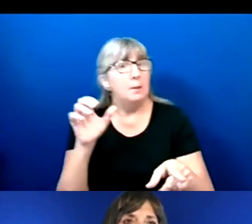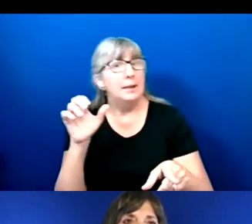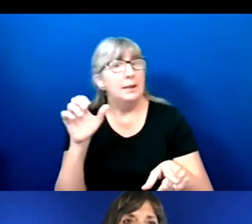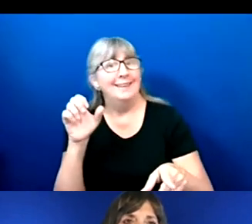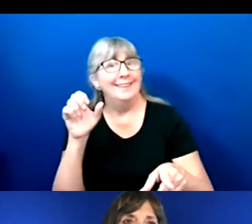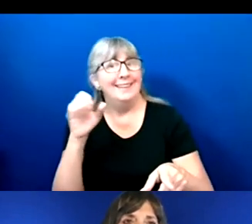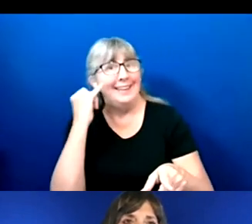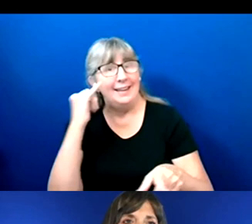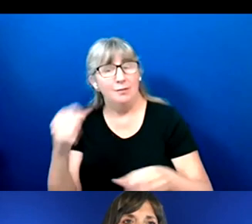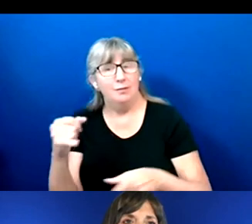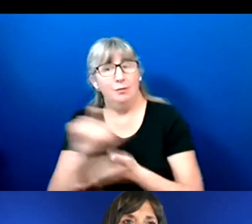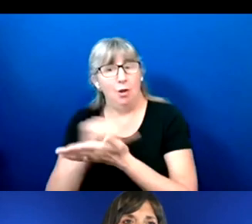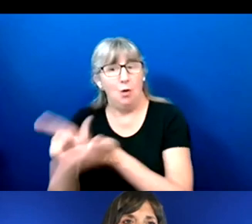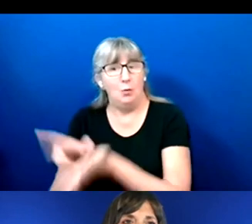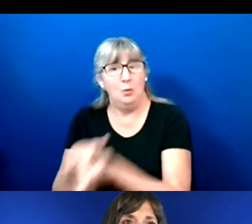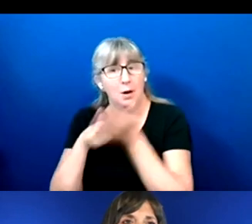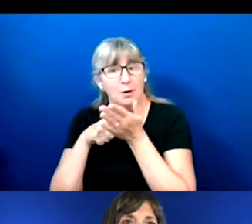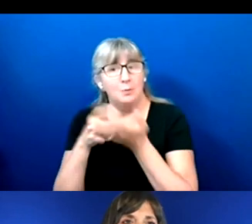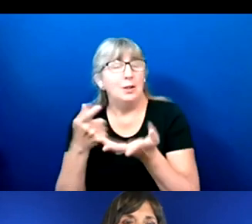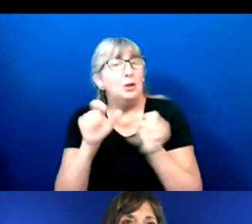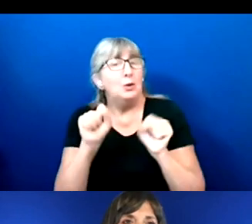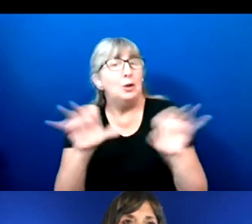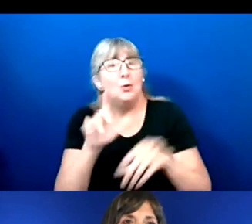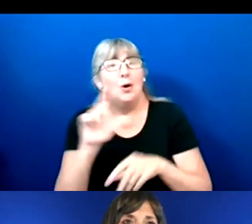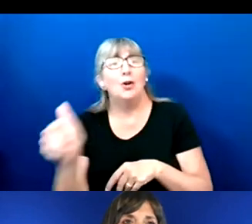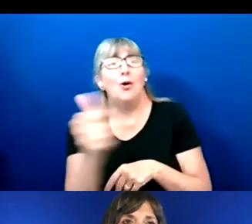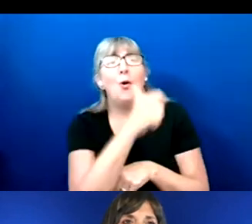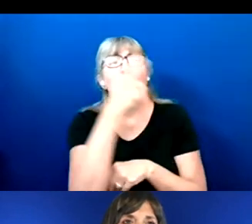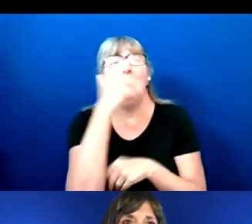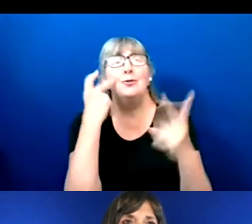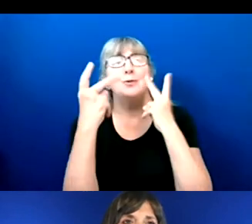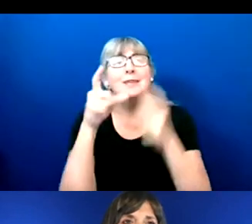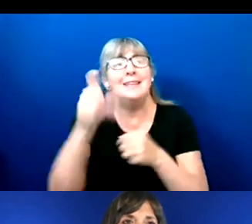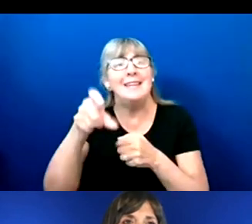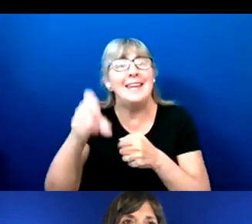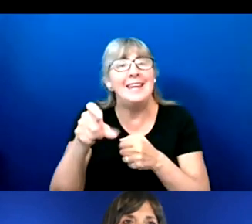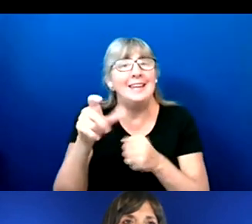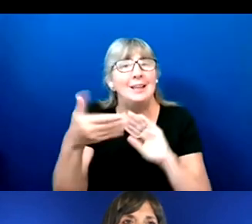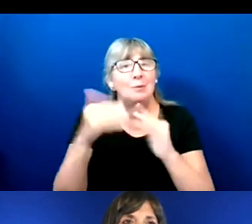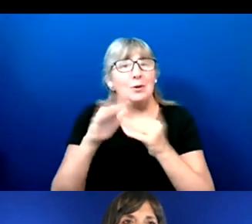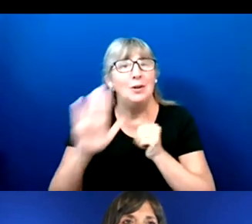But you can also do it on your own, because you see the need in your community, and you